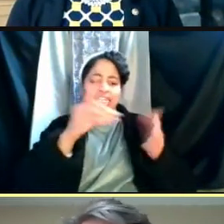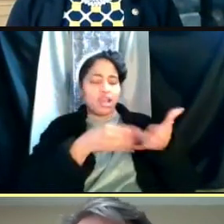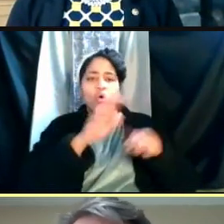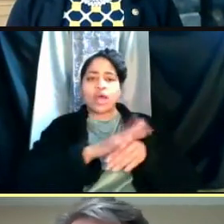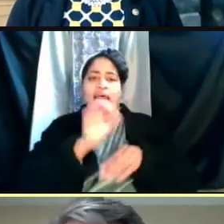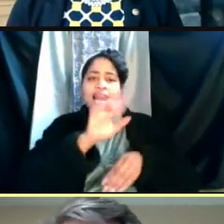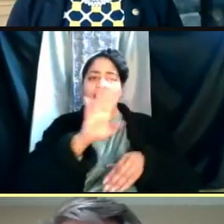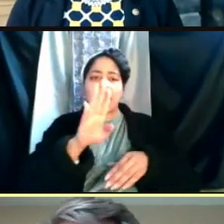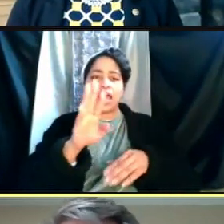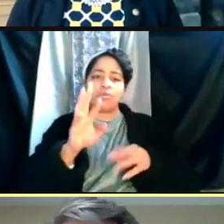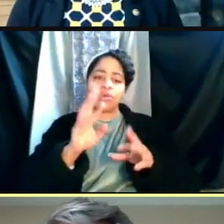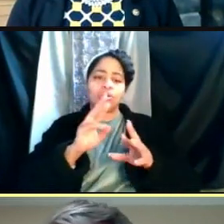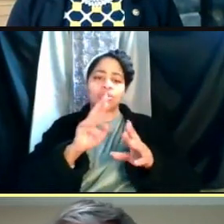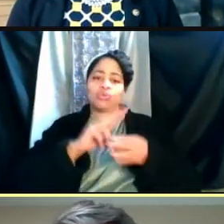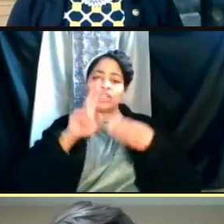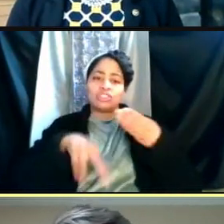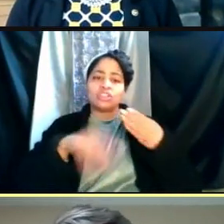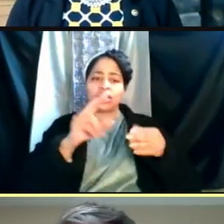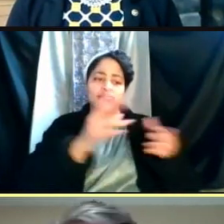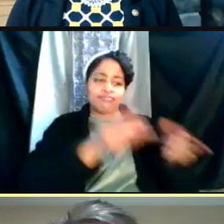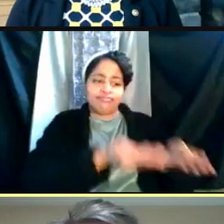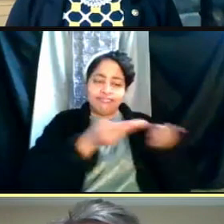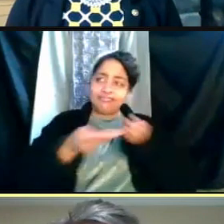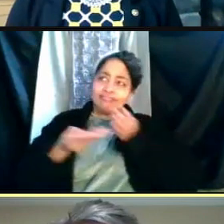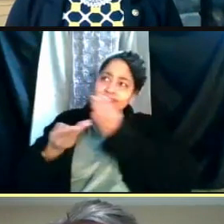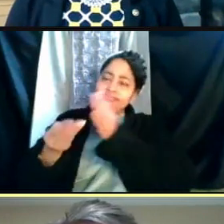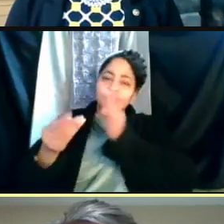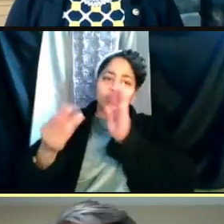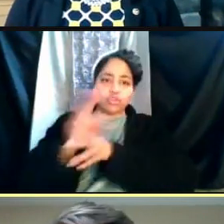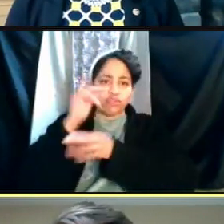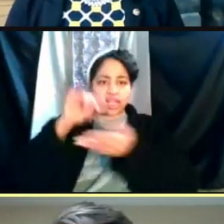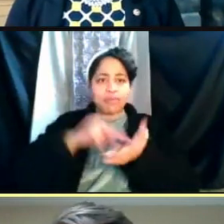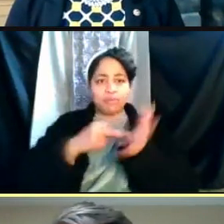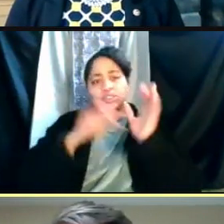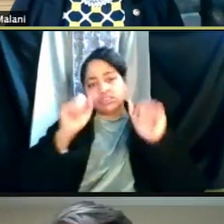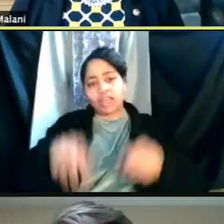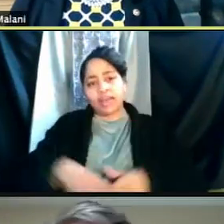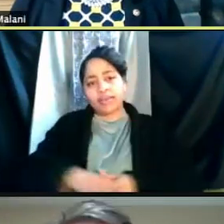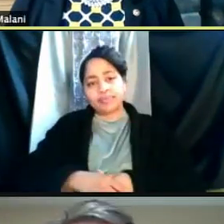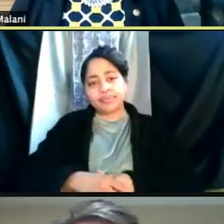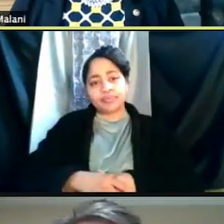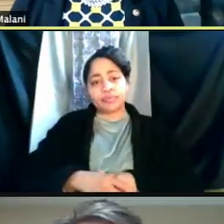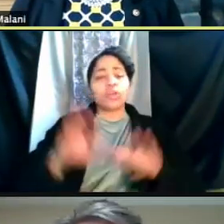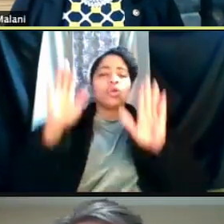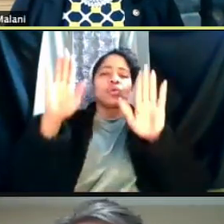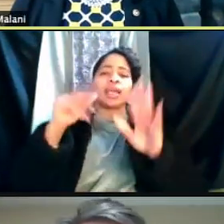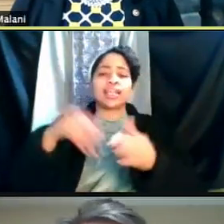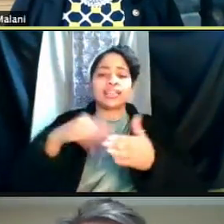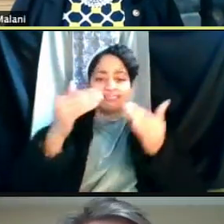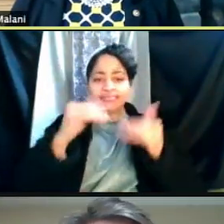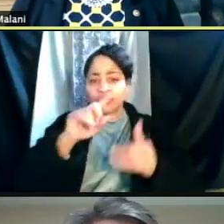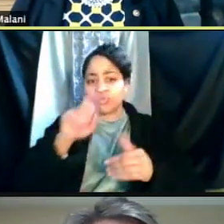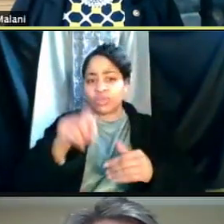that can be printed and used for that purpose. So, yes. Great, and then this question has been asked before,